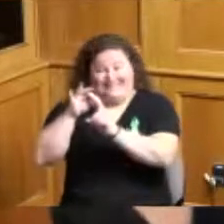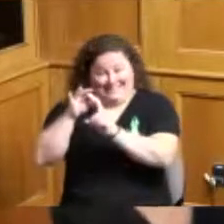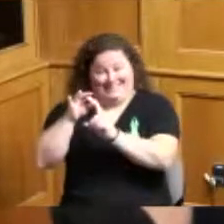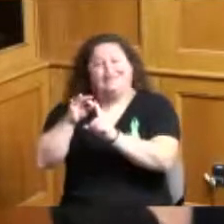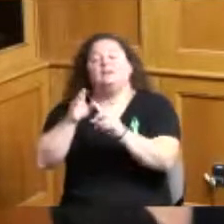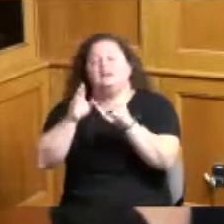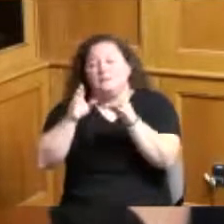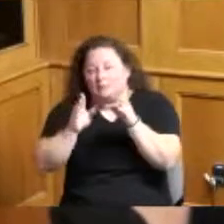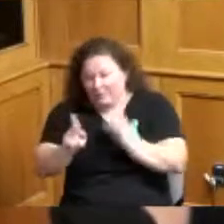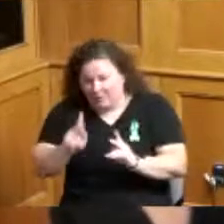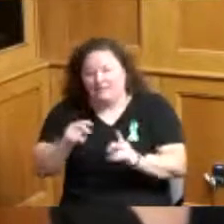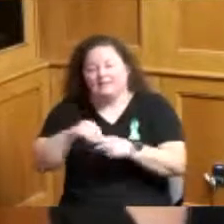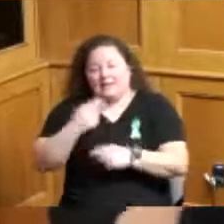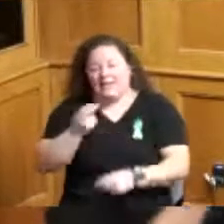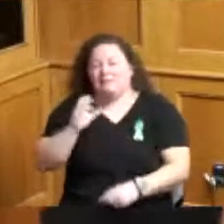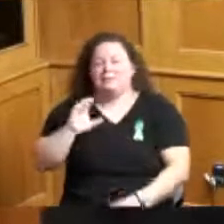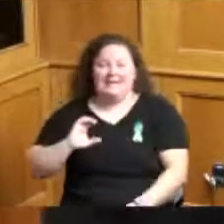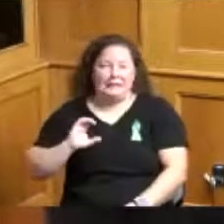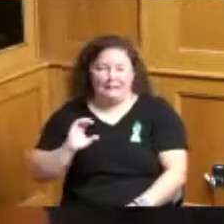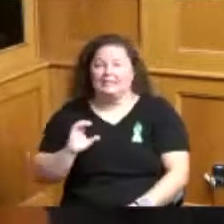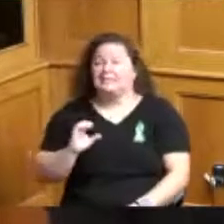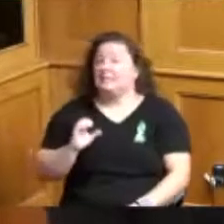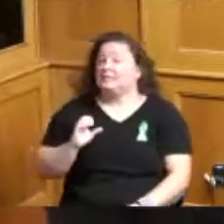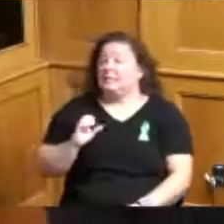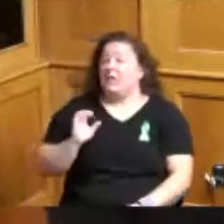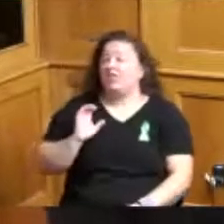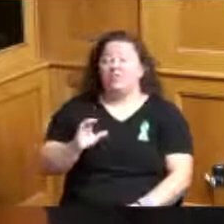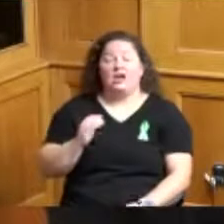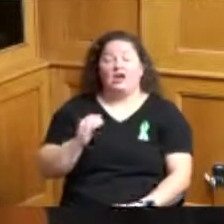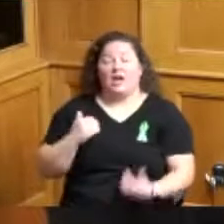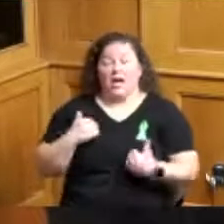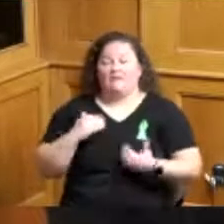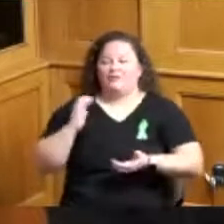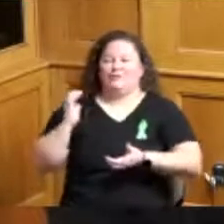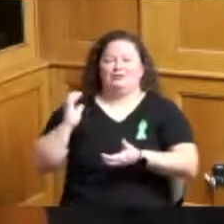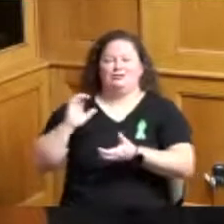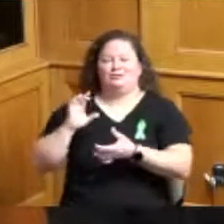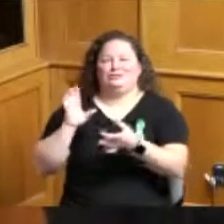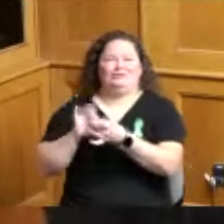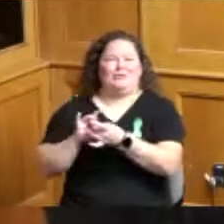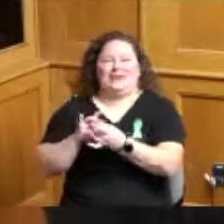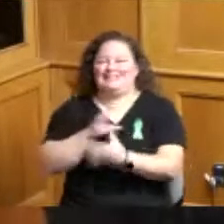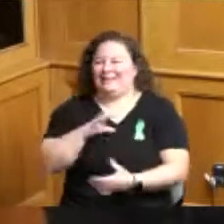is Ohio state certified and joint commission accredited cat adheres to the American society